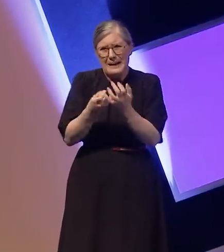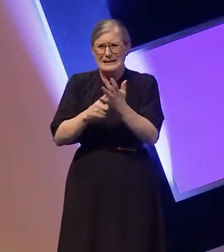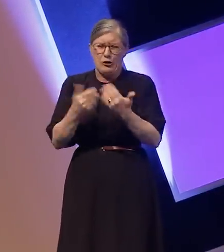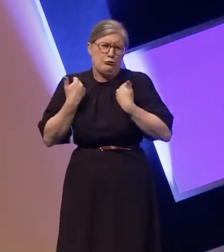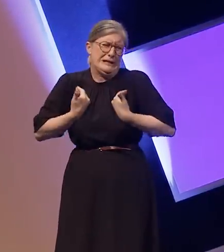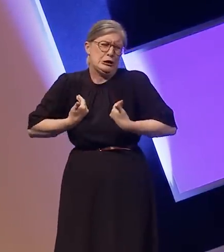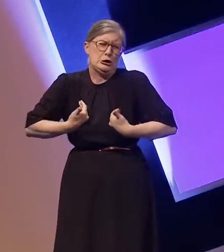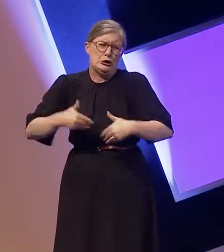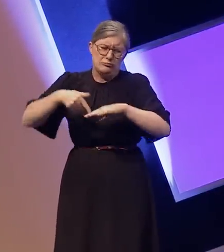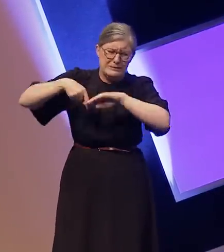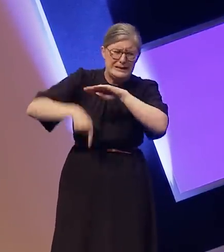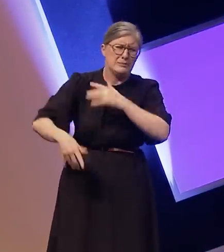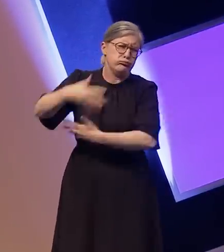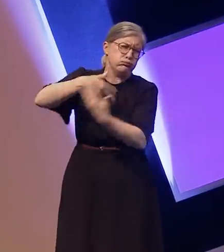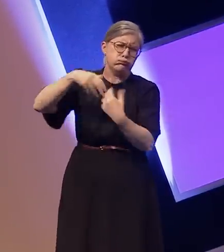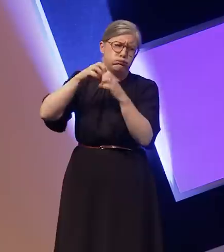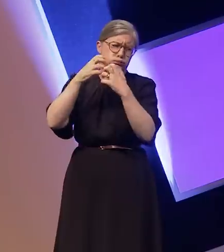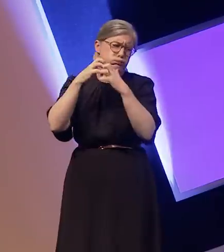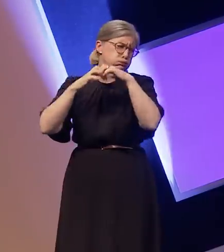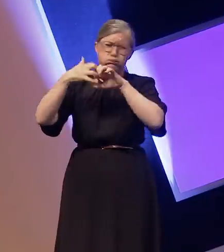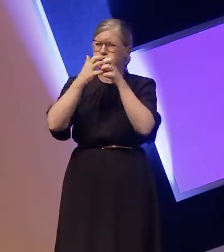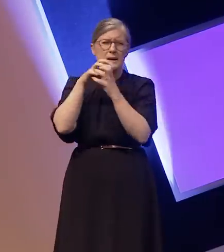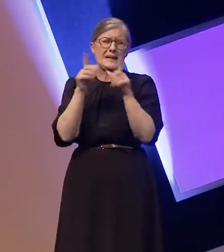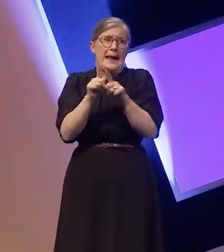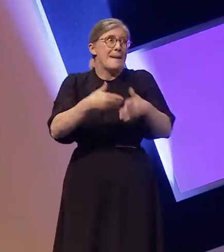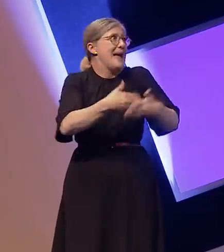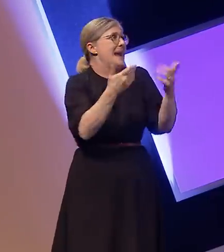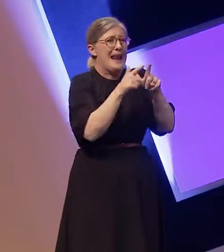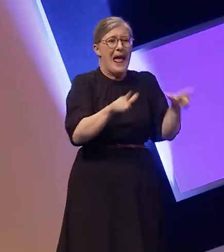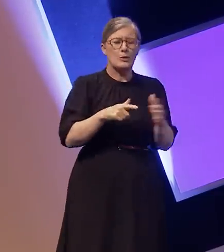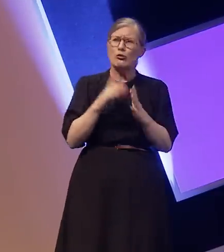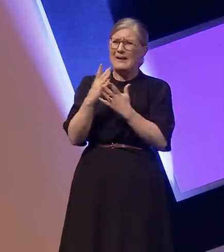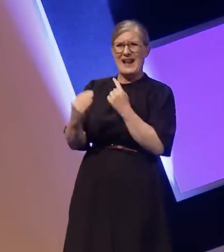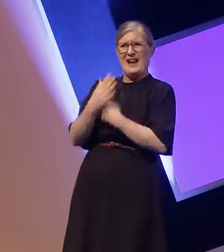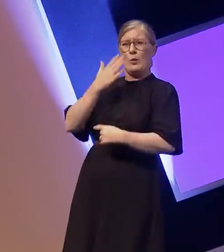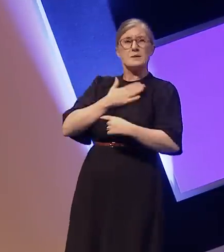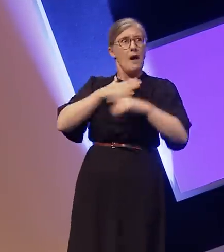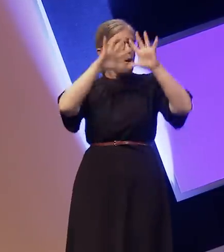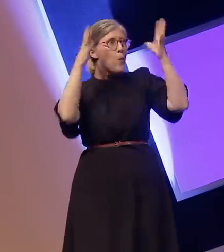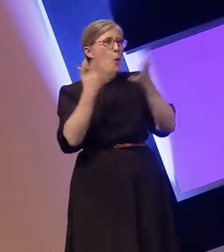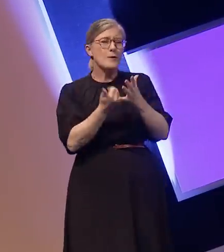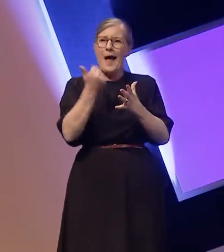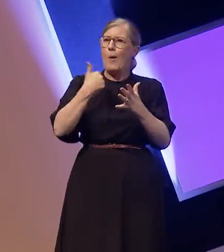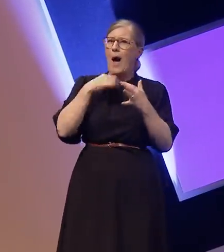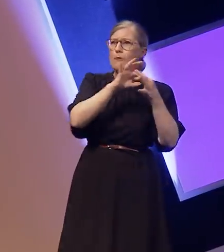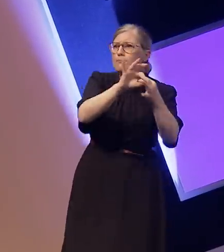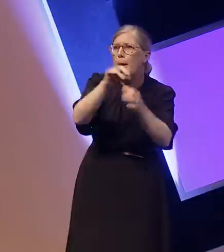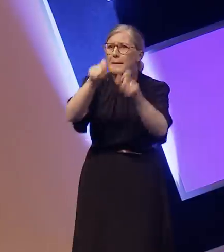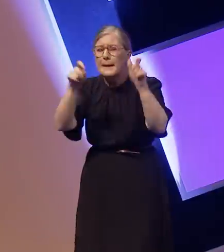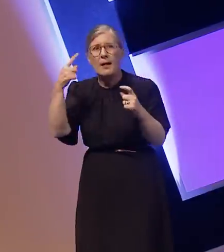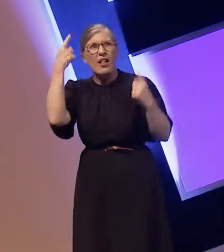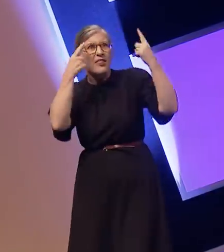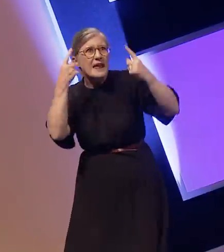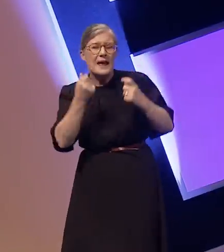plays a crucial role in shaping my world and the way I respond to people, what I think and feel it